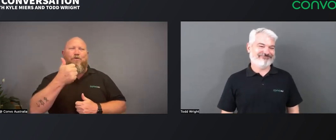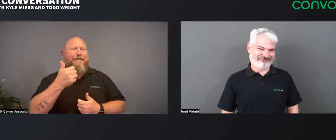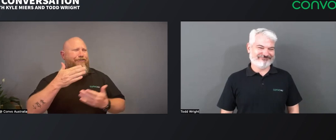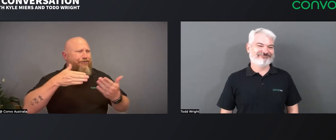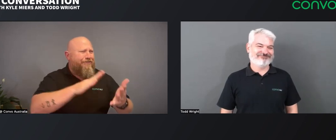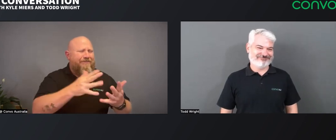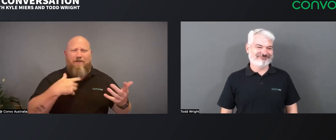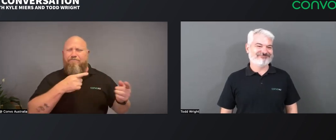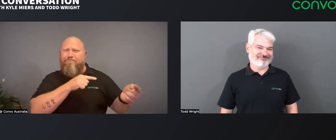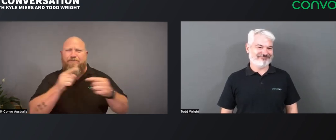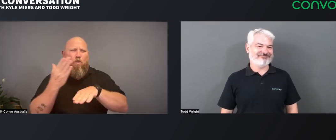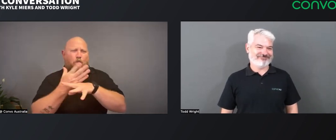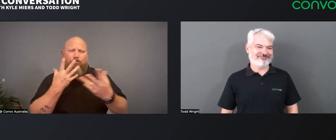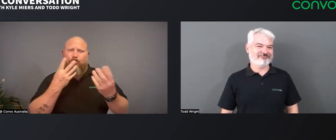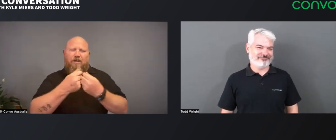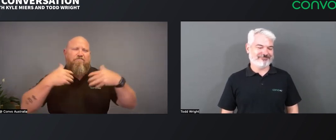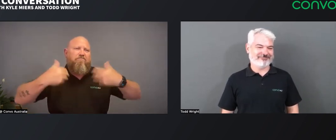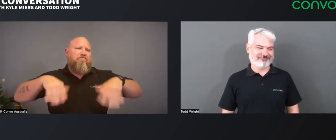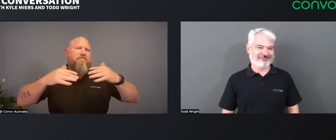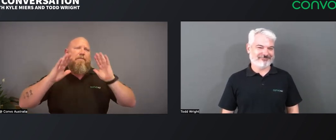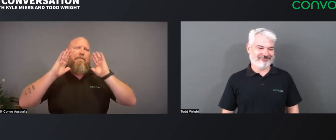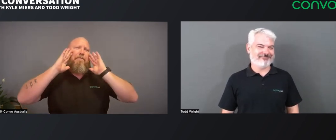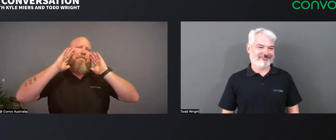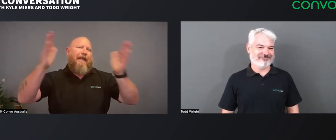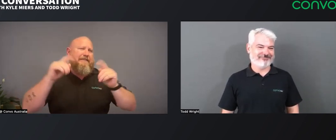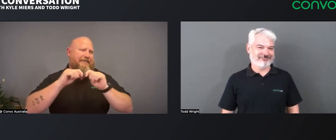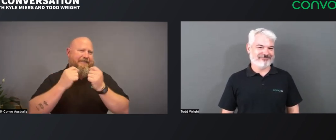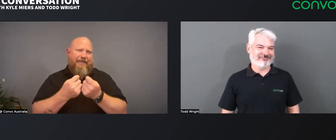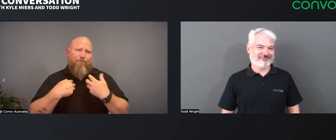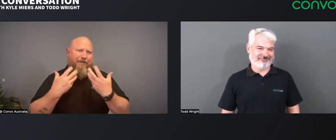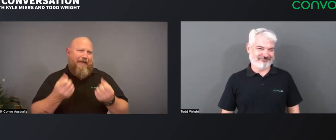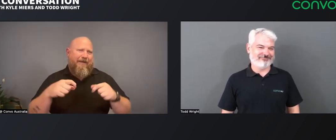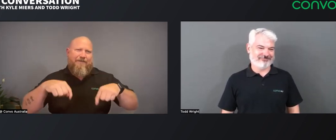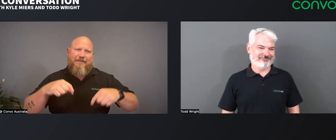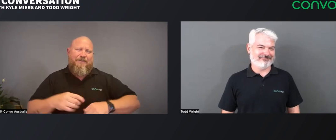We've had challenges and we've worked together so well! We have an amazing team today.